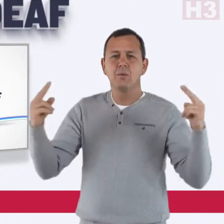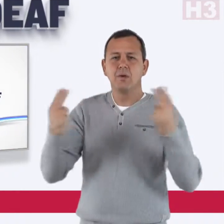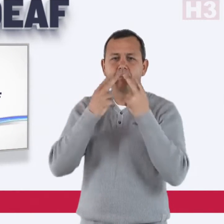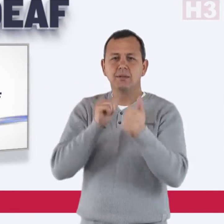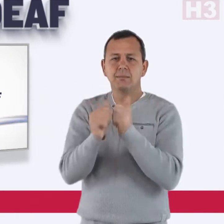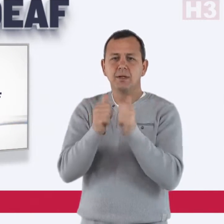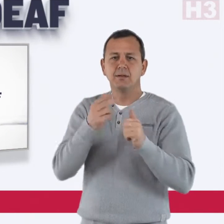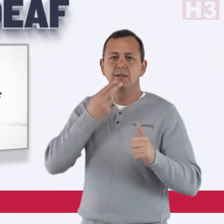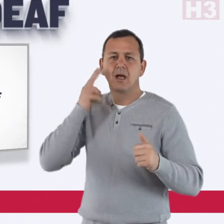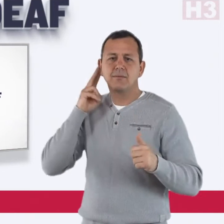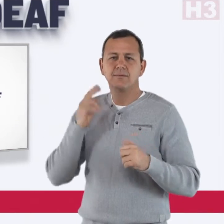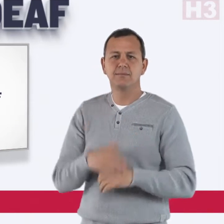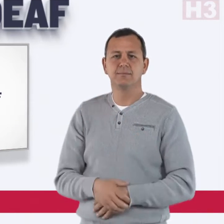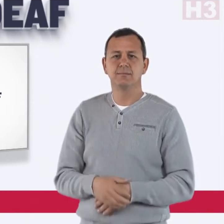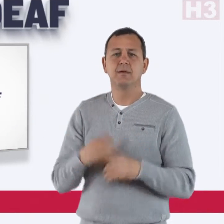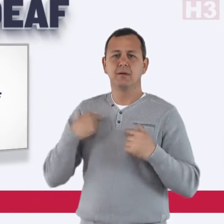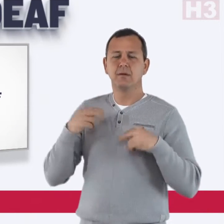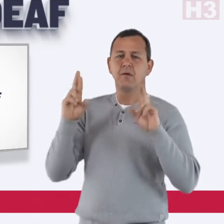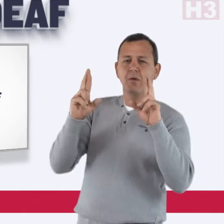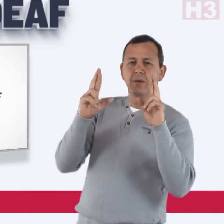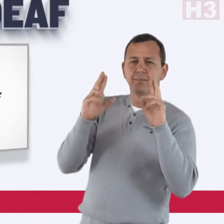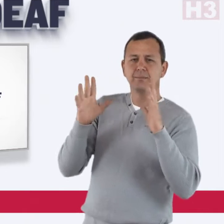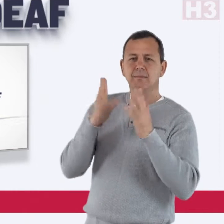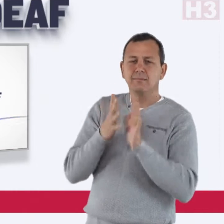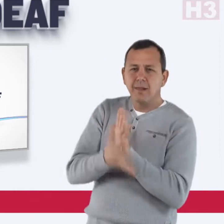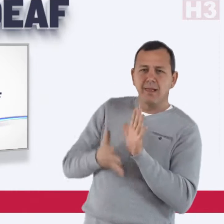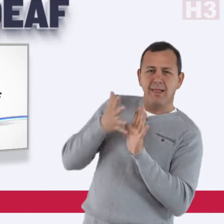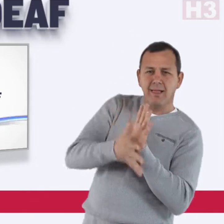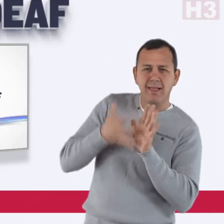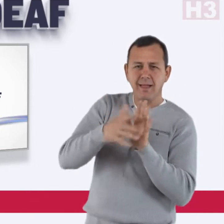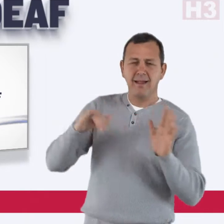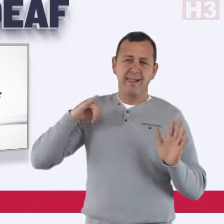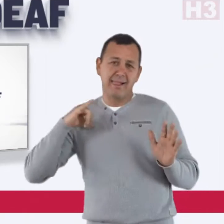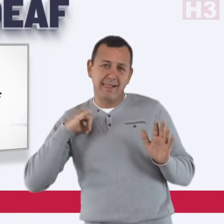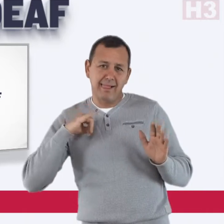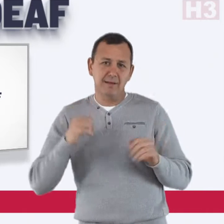Thank you for watching SportsDeaf! We hope you have enjoyed watching this program.